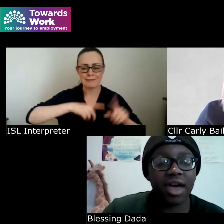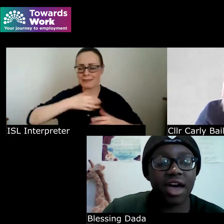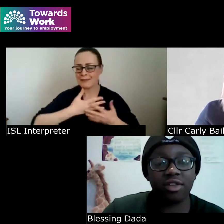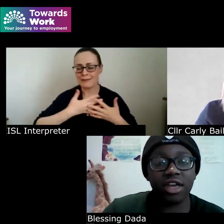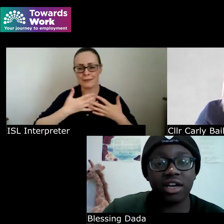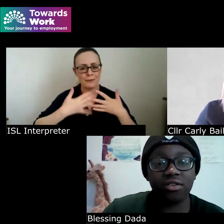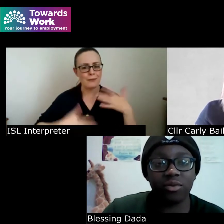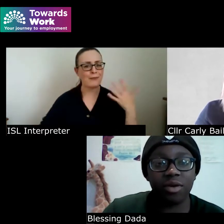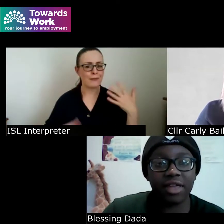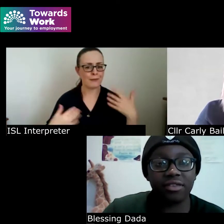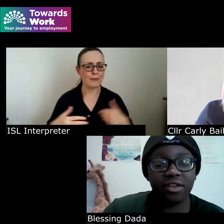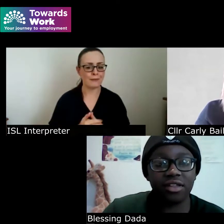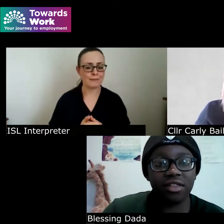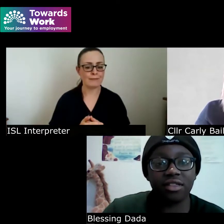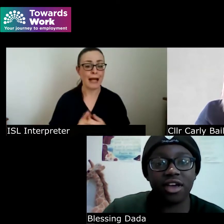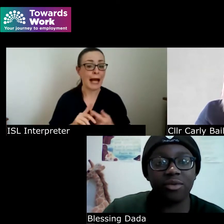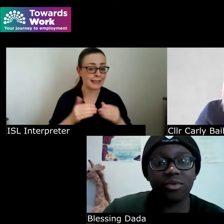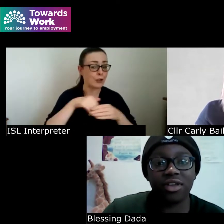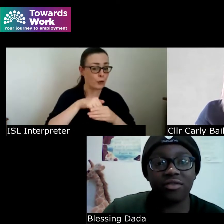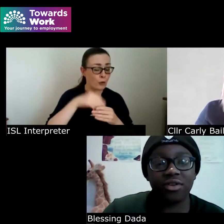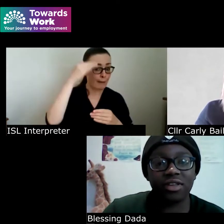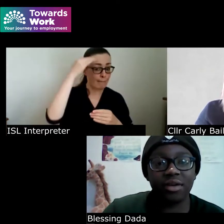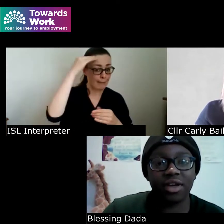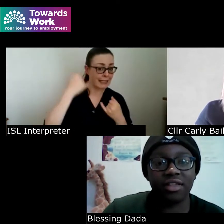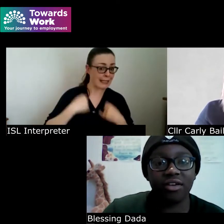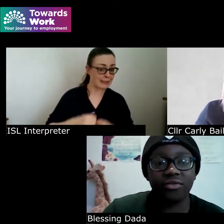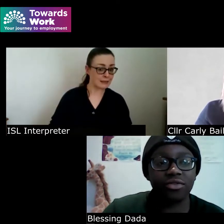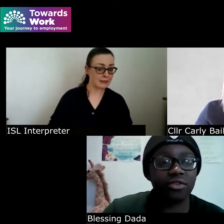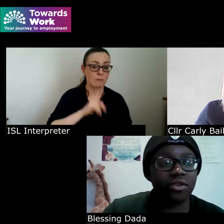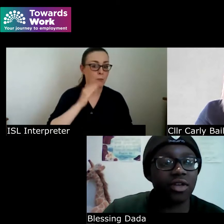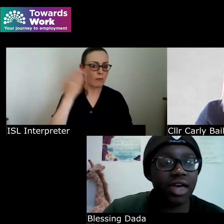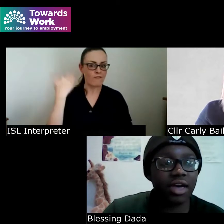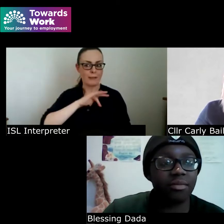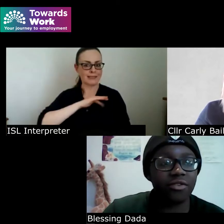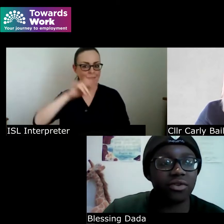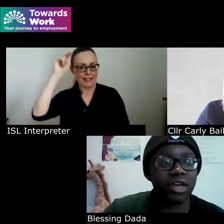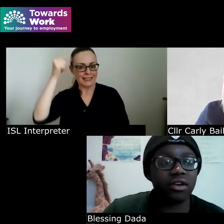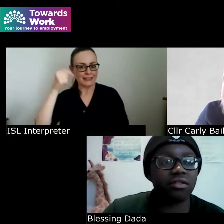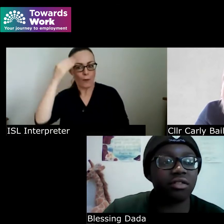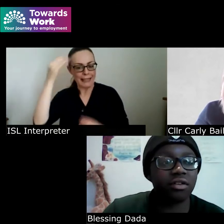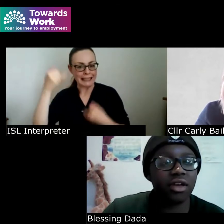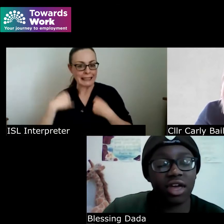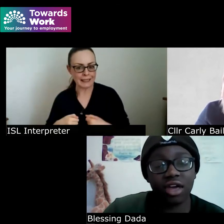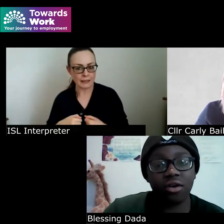and including with mental illnesses and I wouldn't have known that myself until um a few years ago